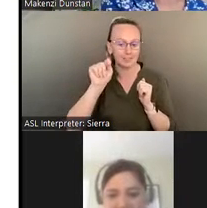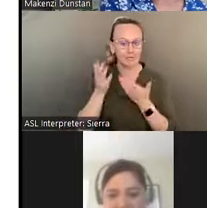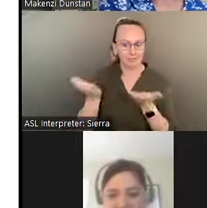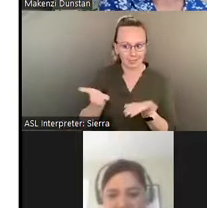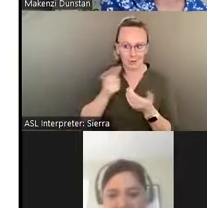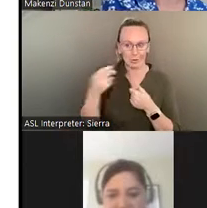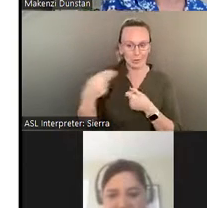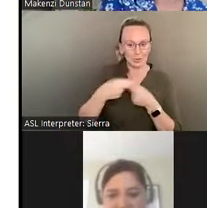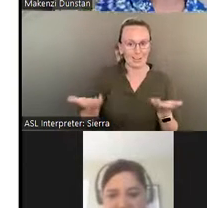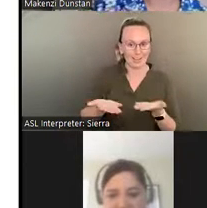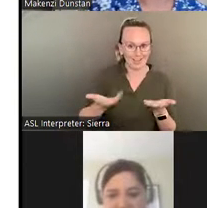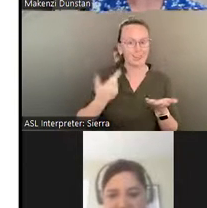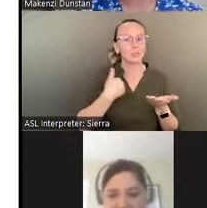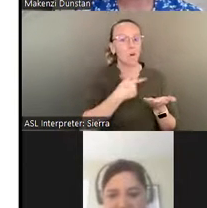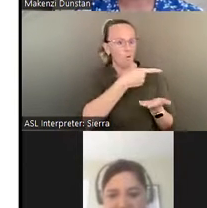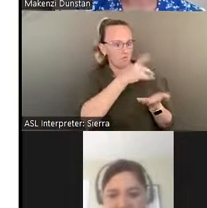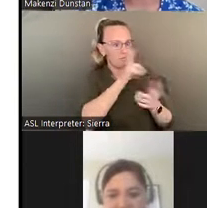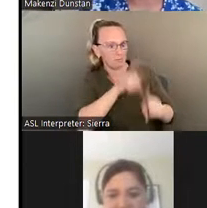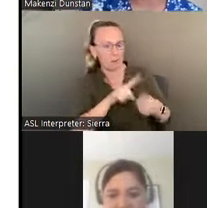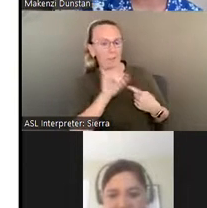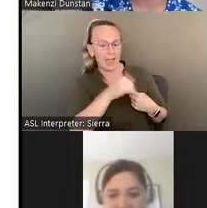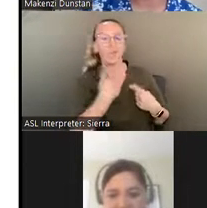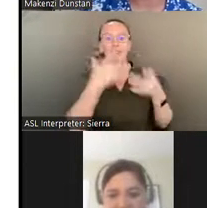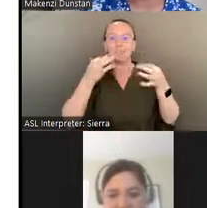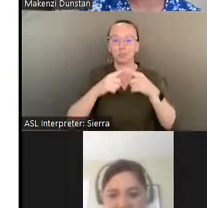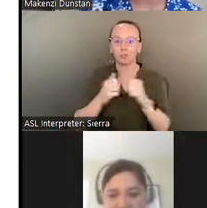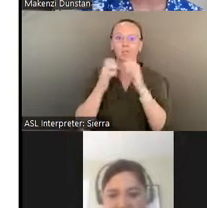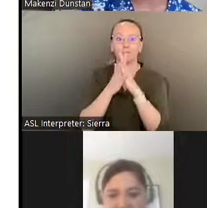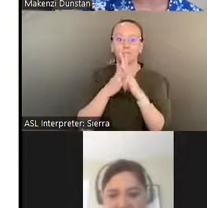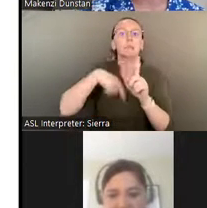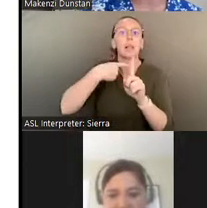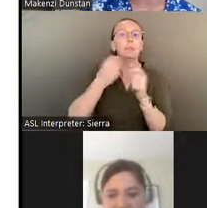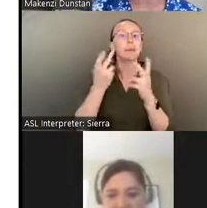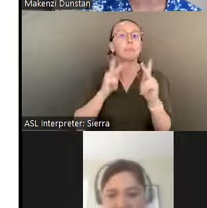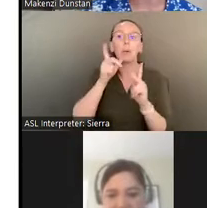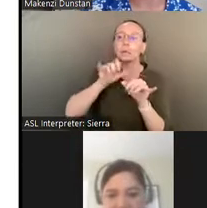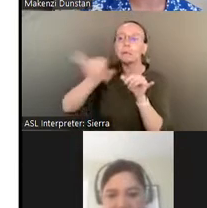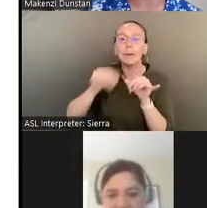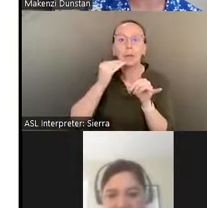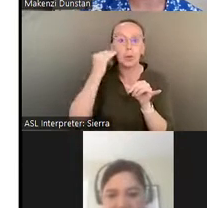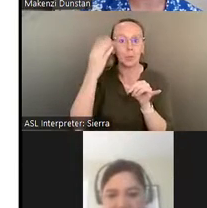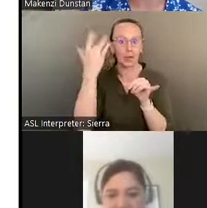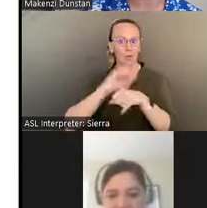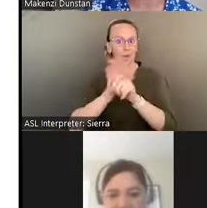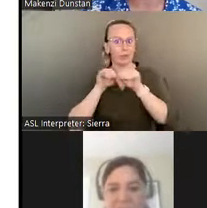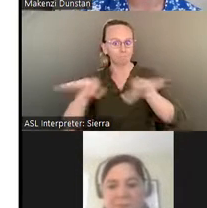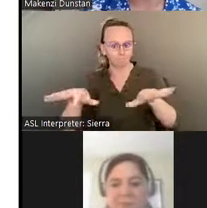As many of us were stuck at home during the pandemic, Valerie's book provided us a way